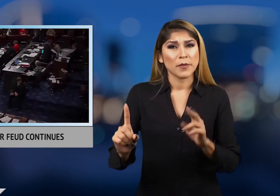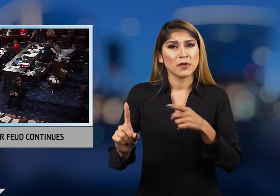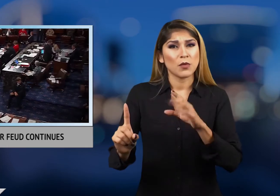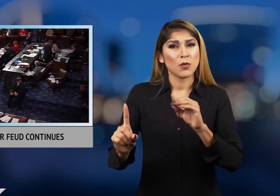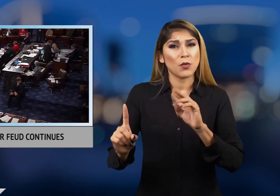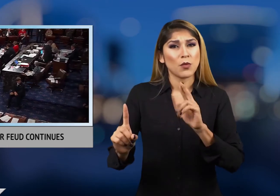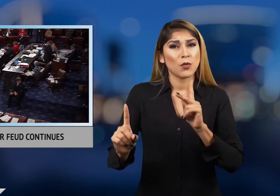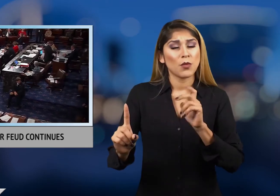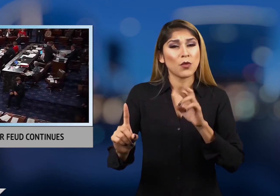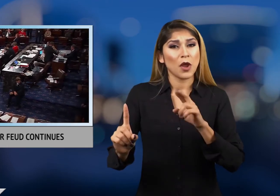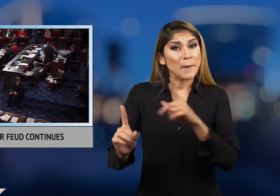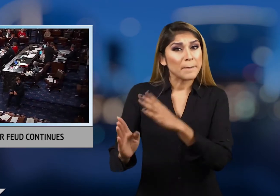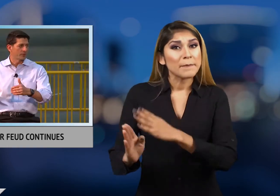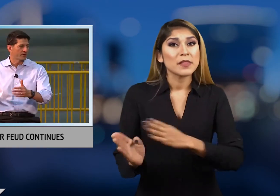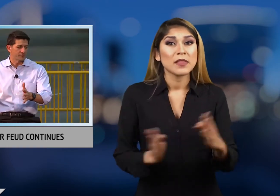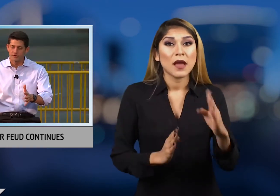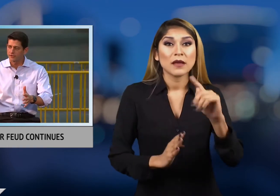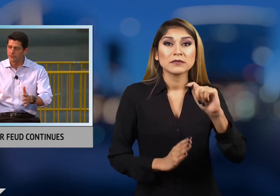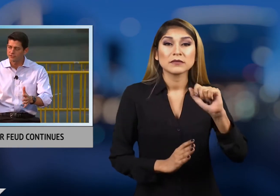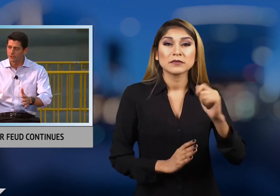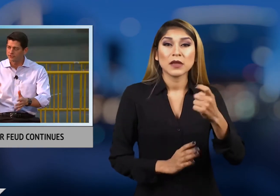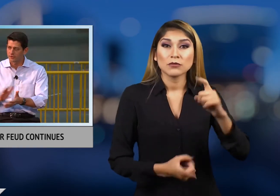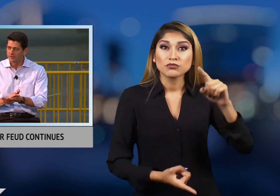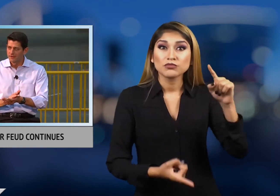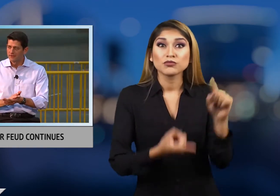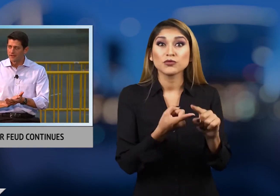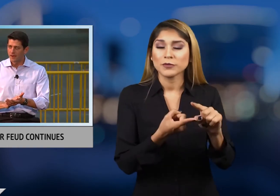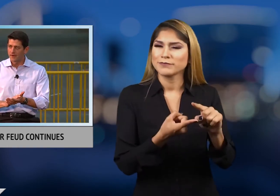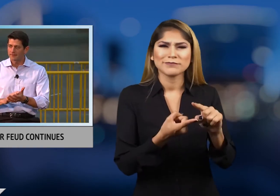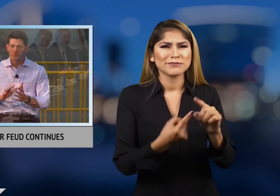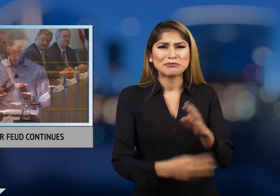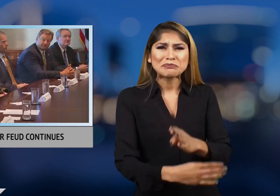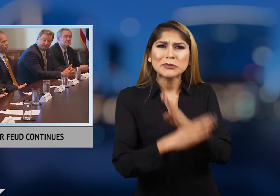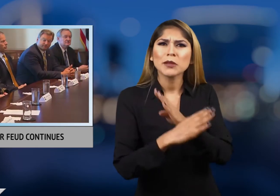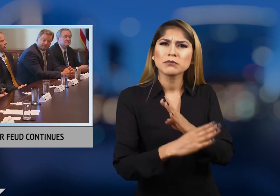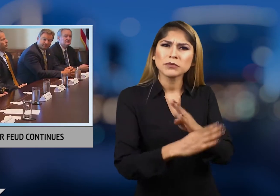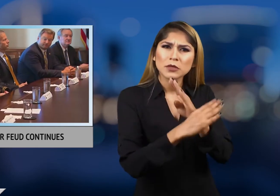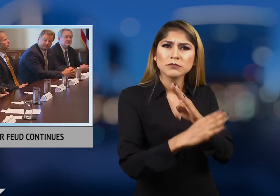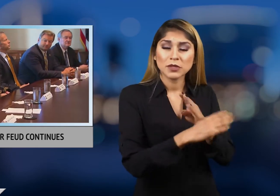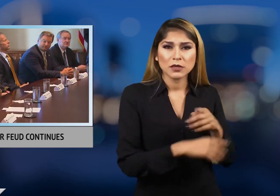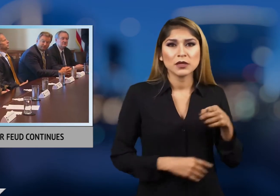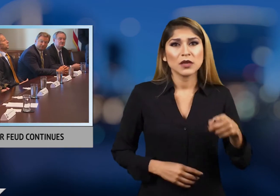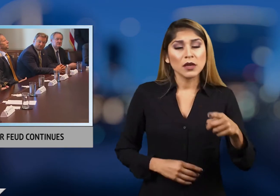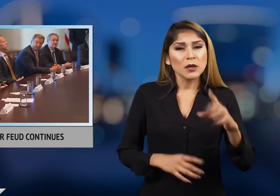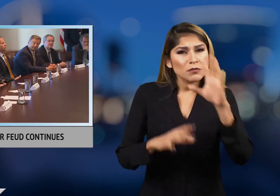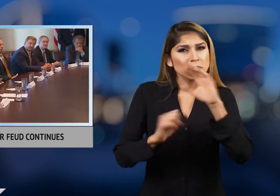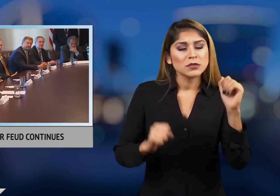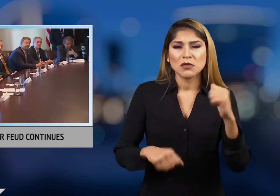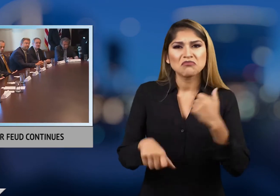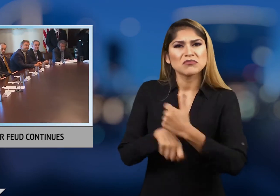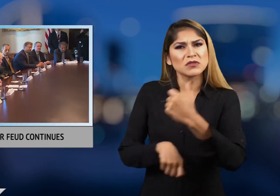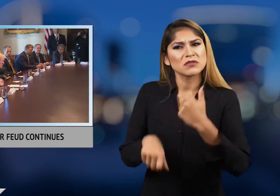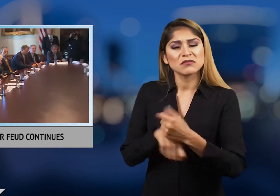of attempting to block the Republican plans for tax cuts.